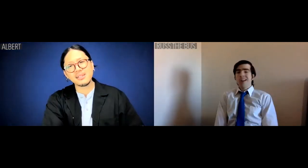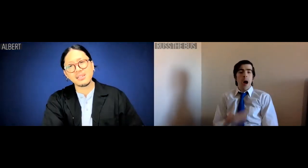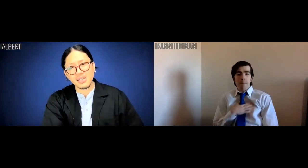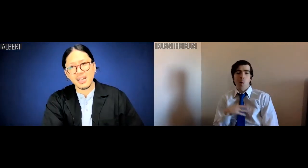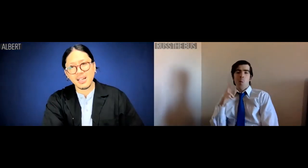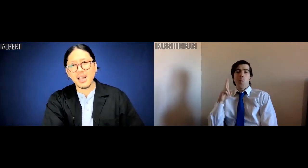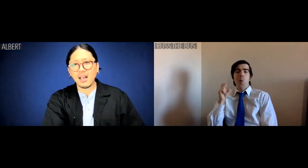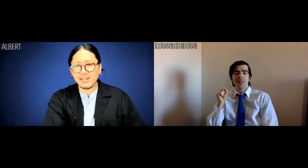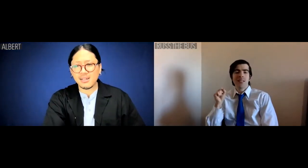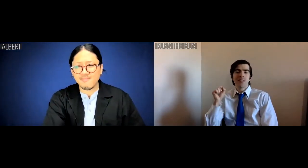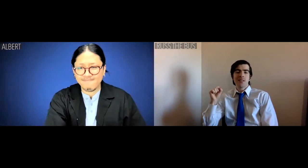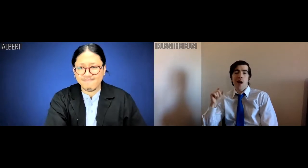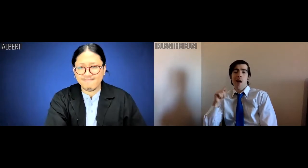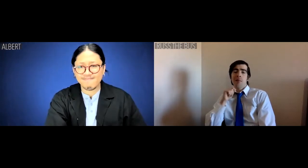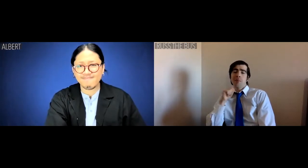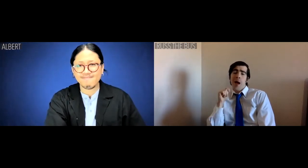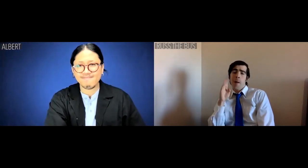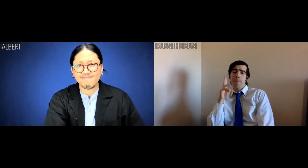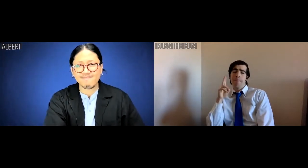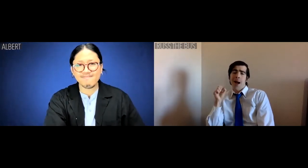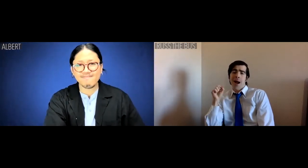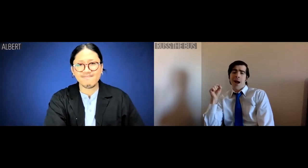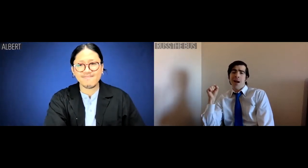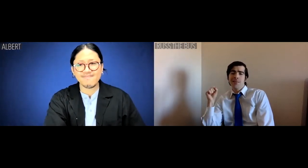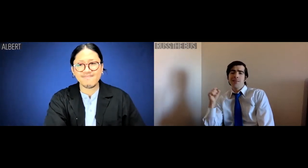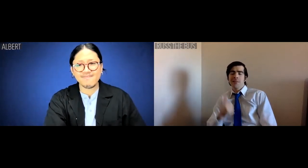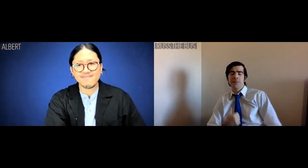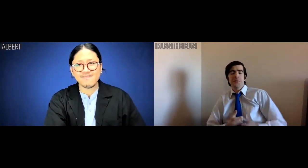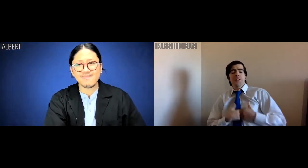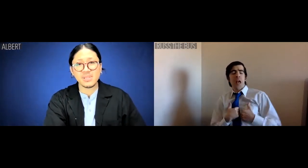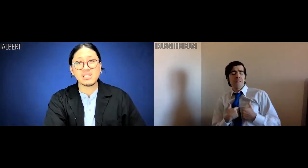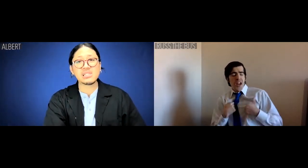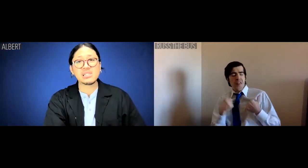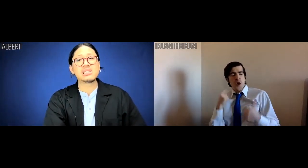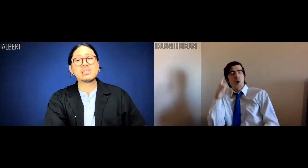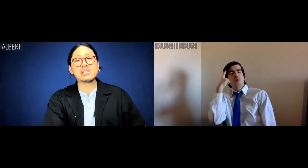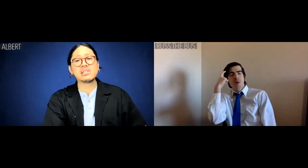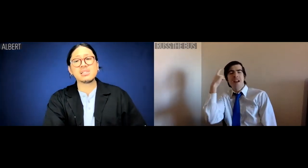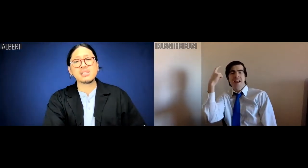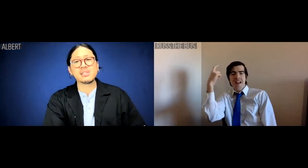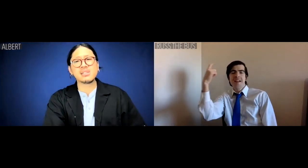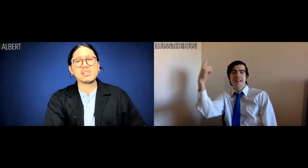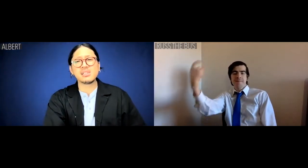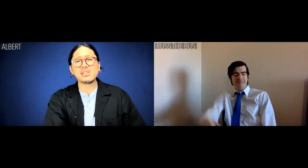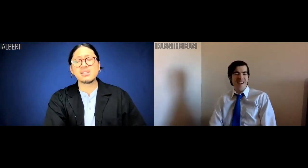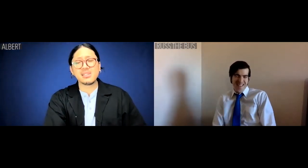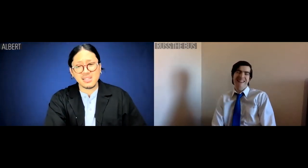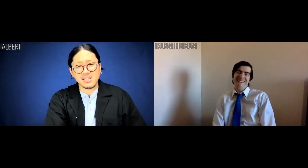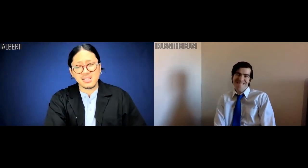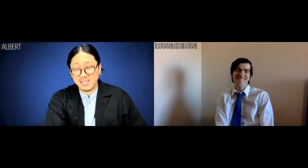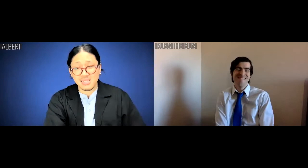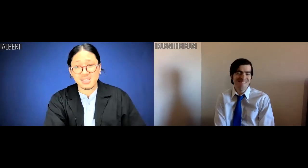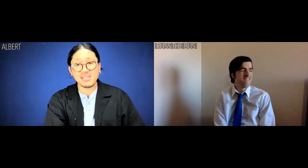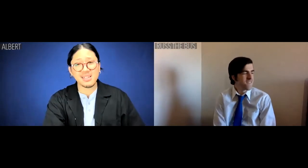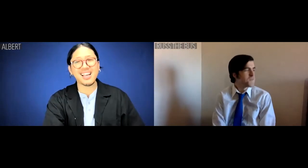Russ the bus is living the DREAM.